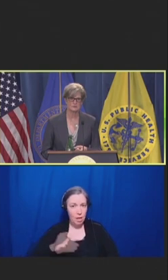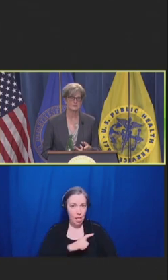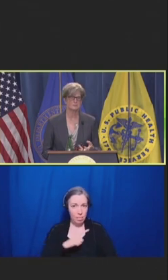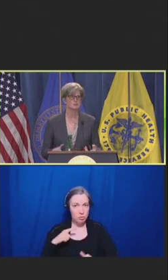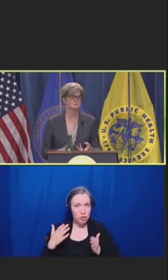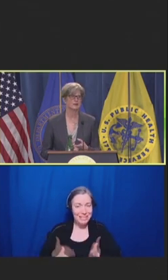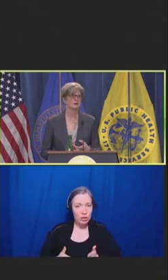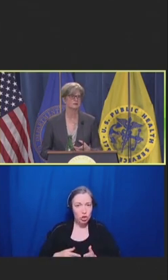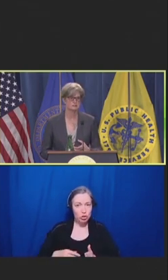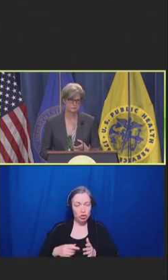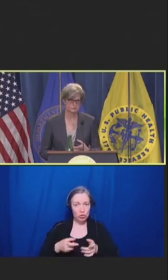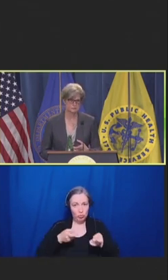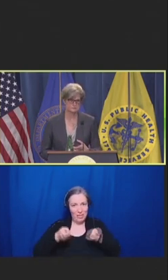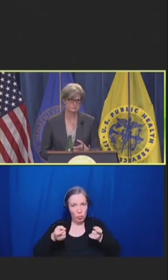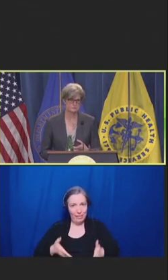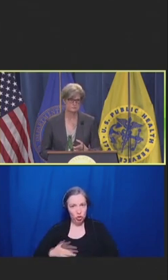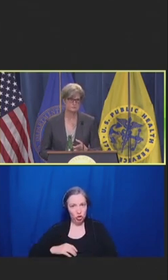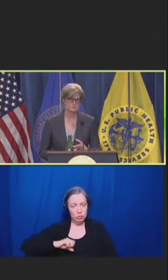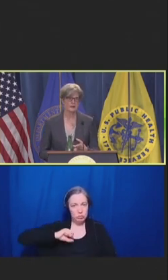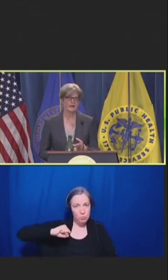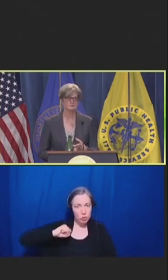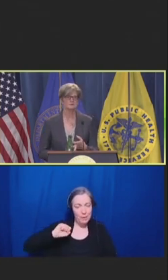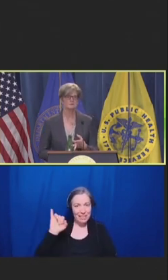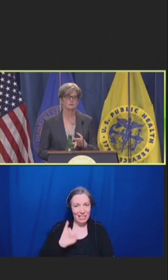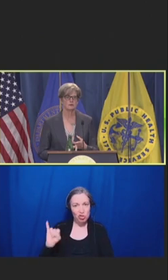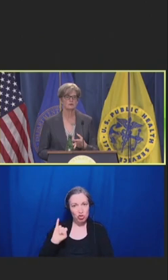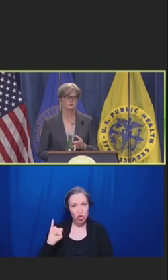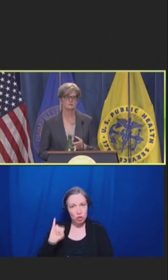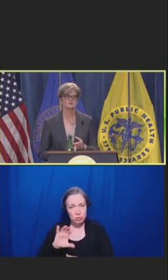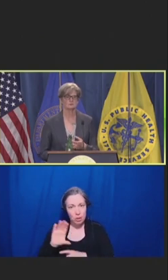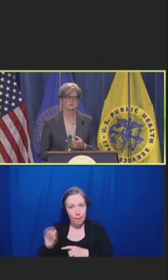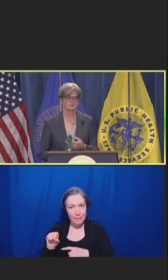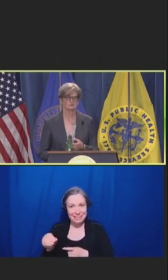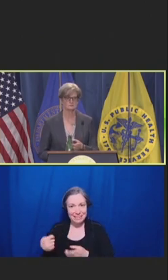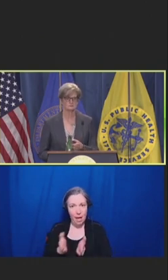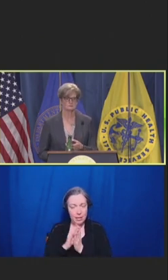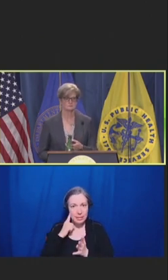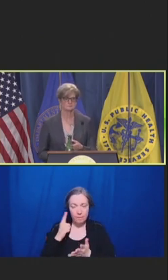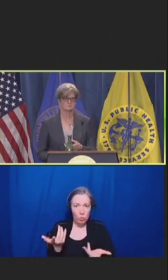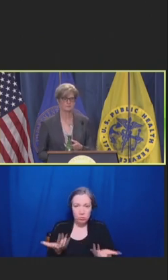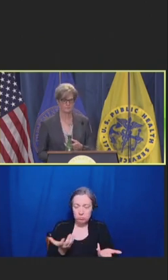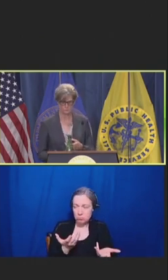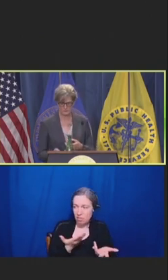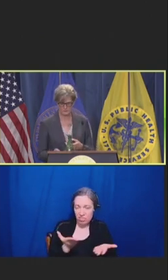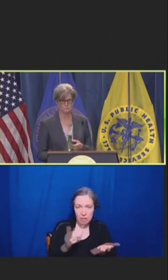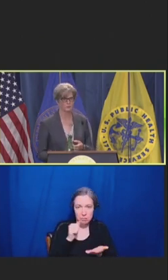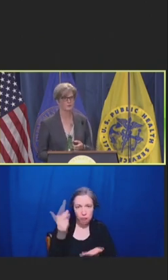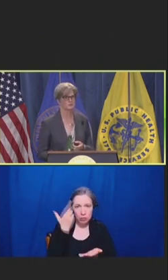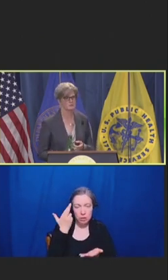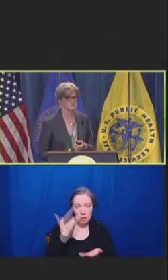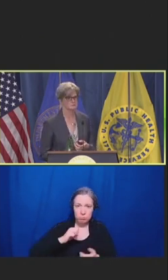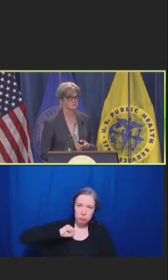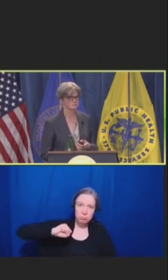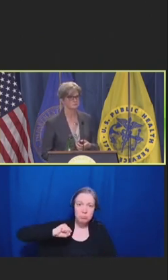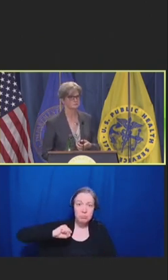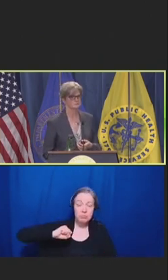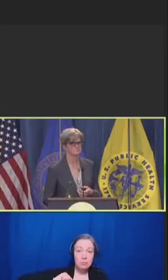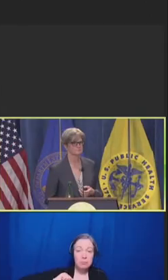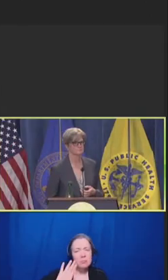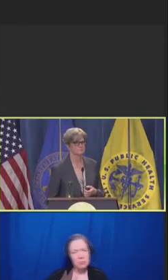They push back on insurers who are asking for unreasonable things. We need more courage.